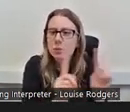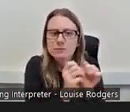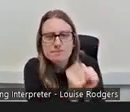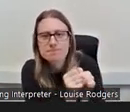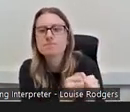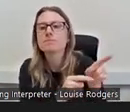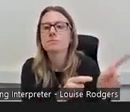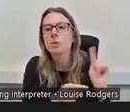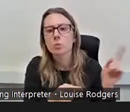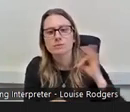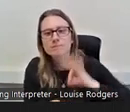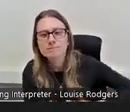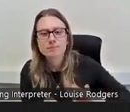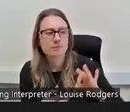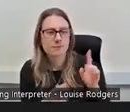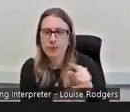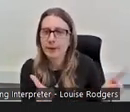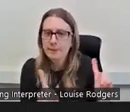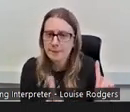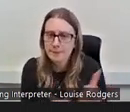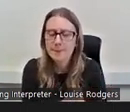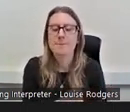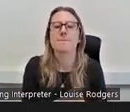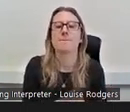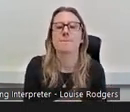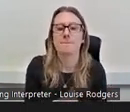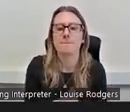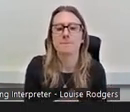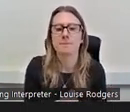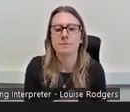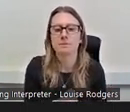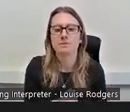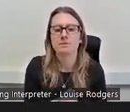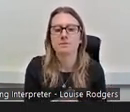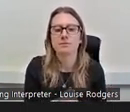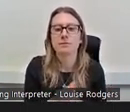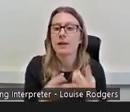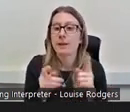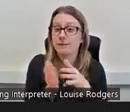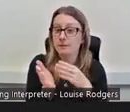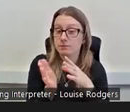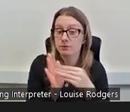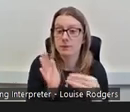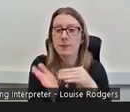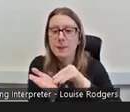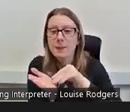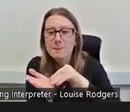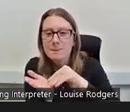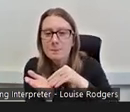substantial to them? Things like paid internships and volunteer expenses is another big thing